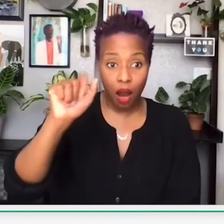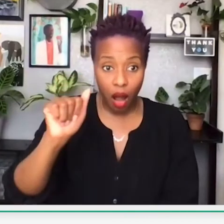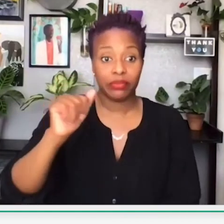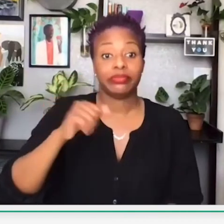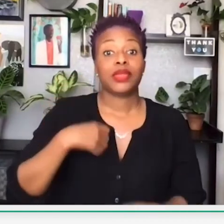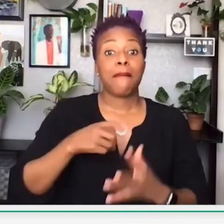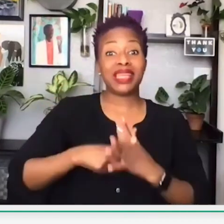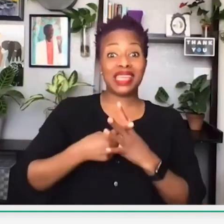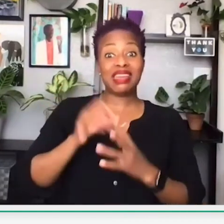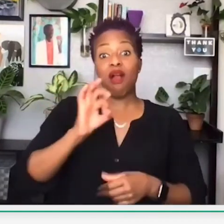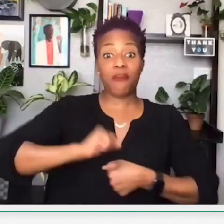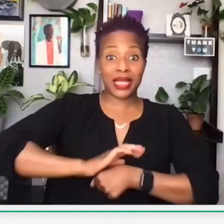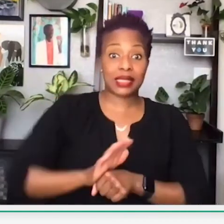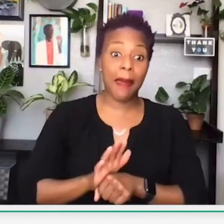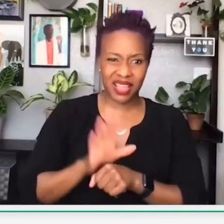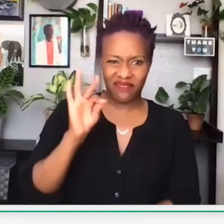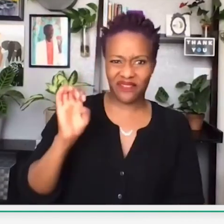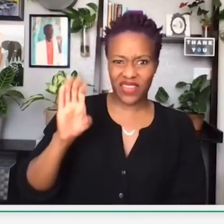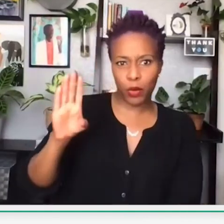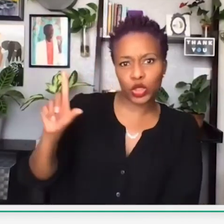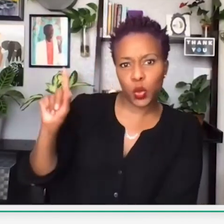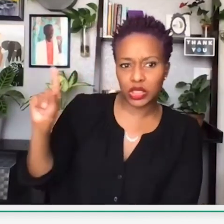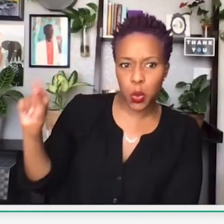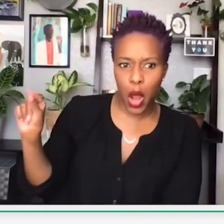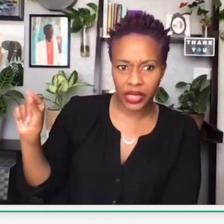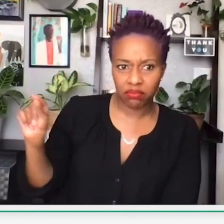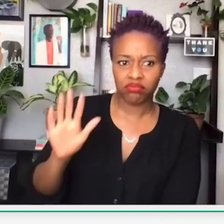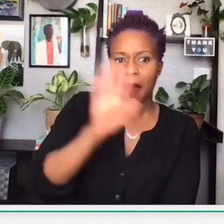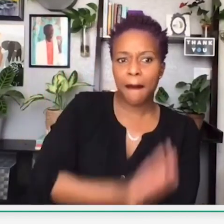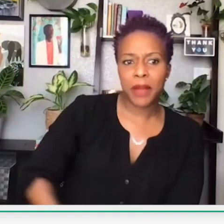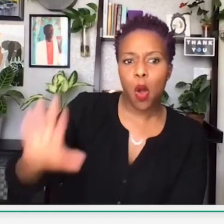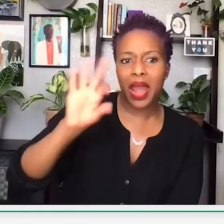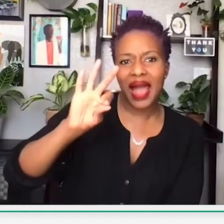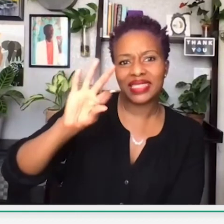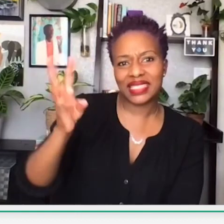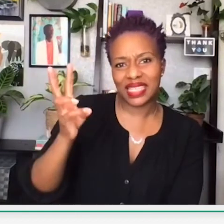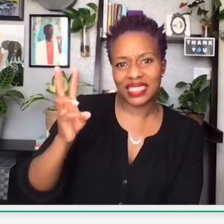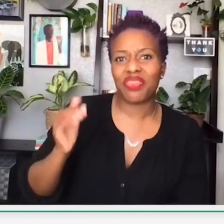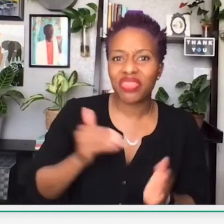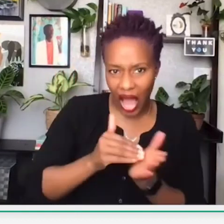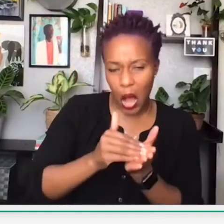time. But for today and for purposes of time, I'm going to be focusing on New York.